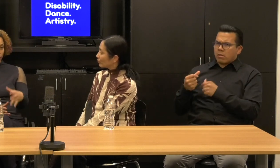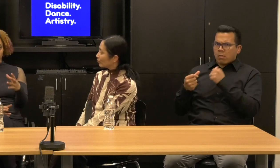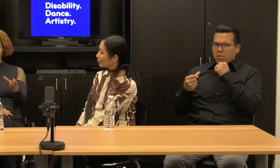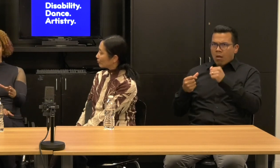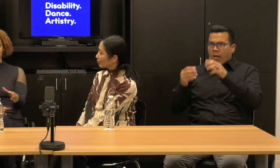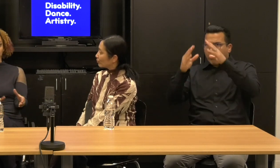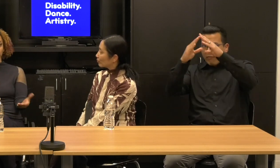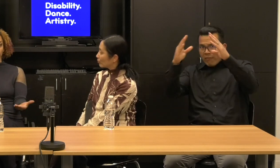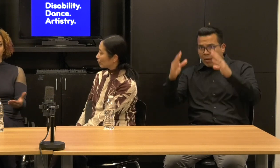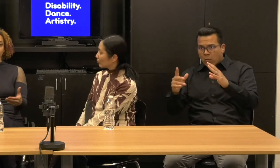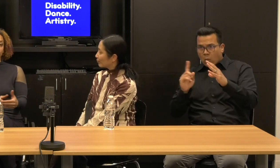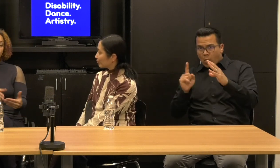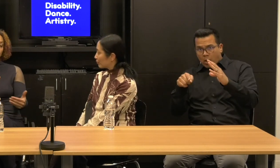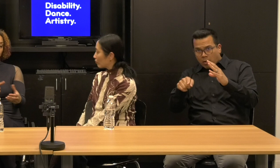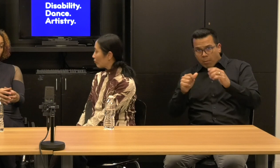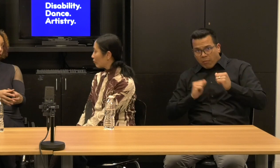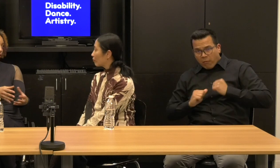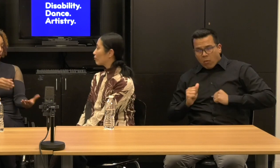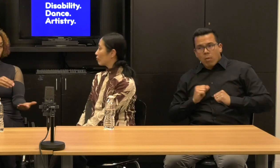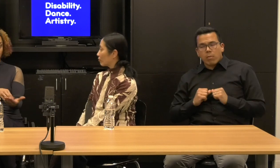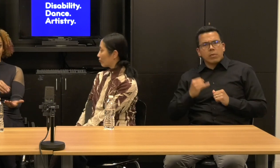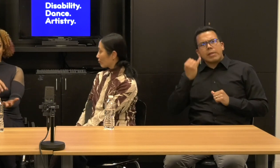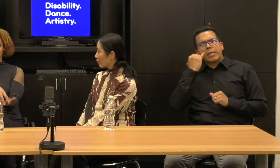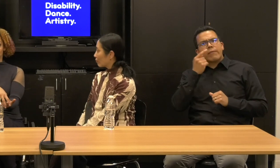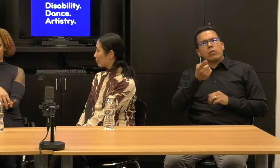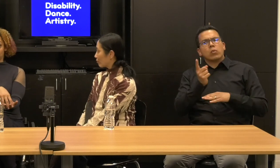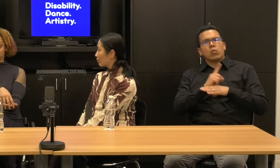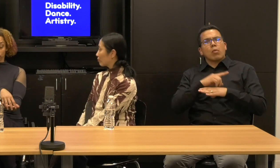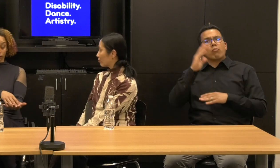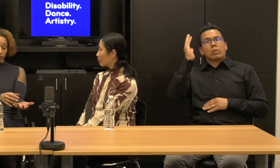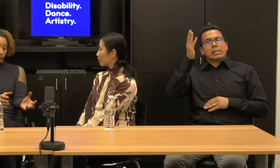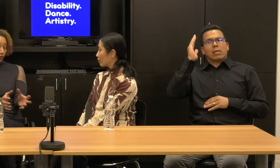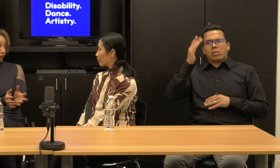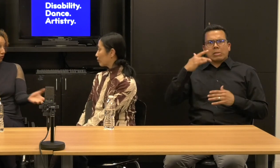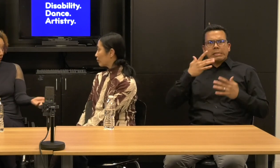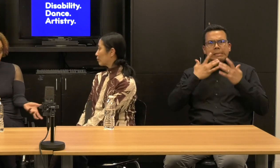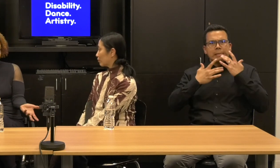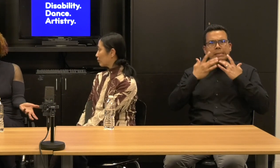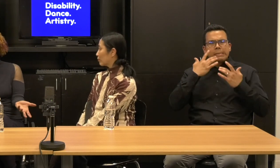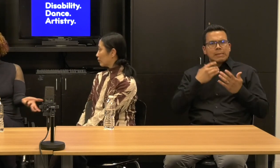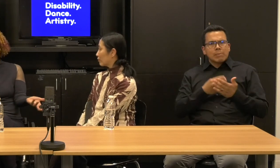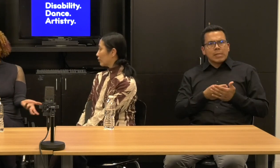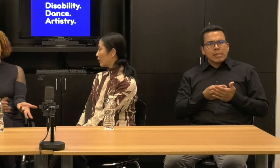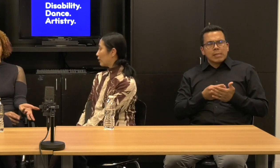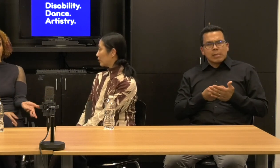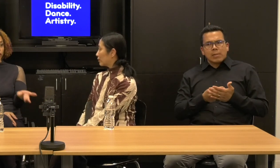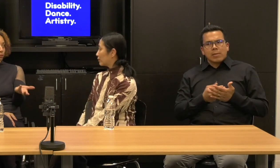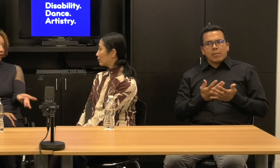Who's, who is, if you want a presenter who is feeding cash strapped and doesn't book